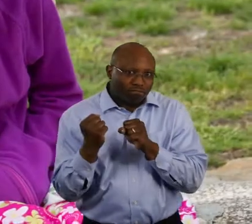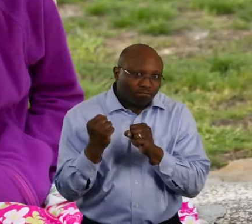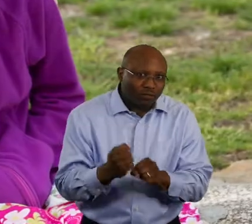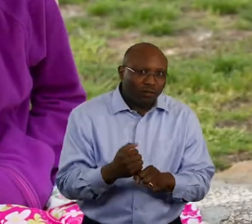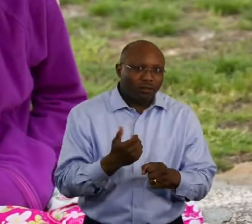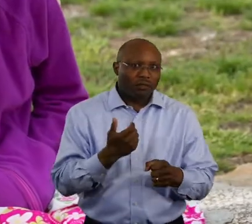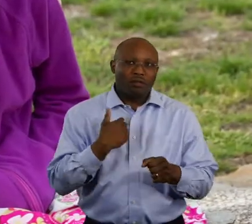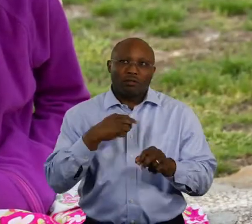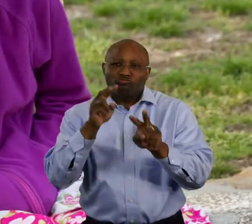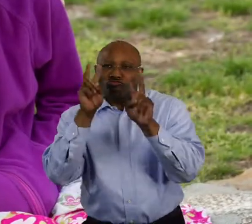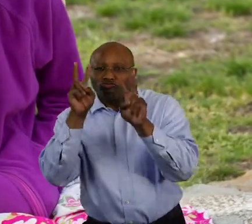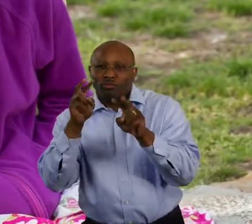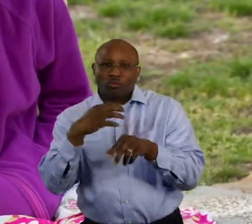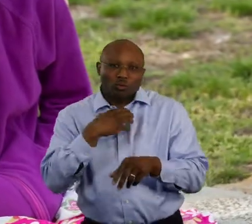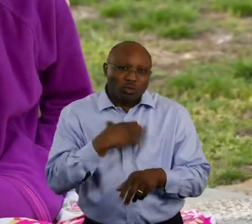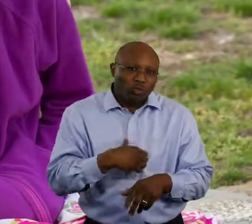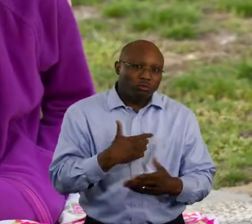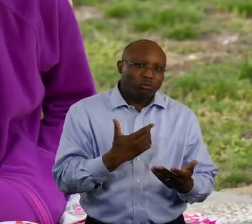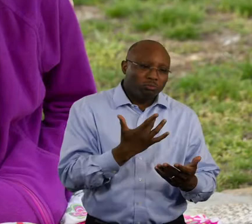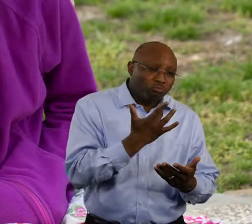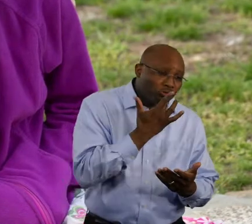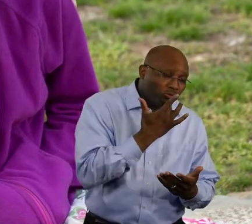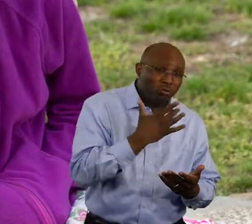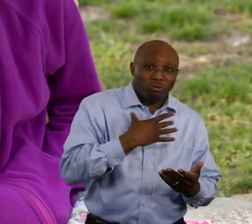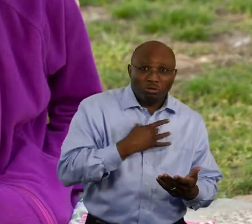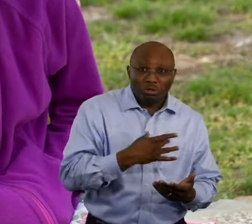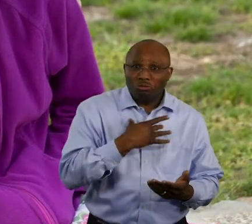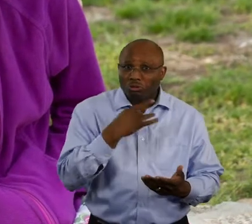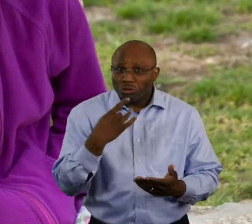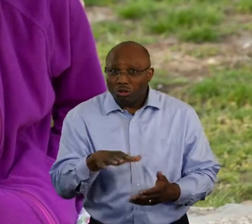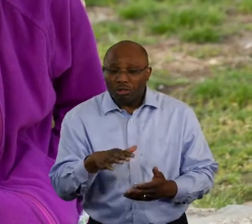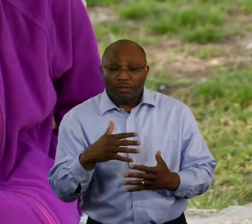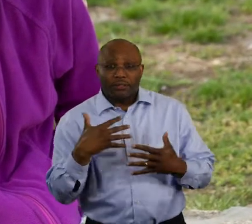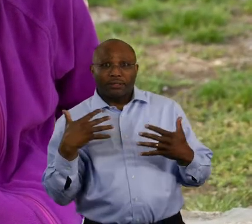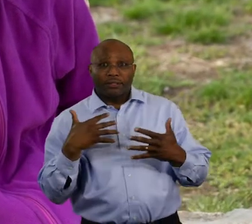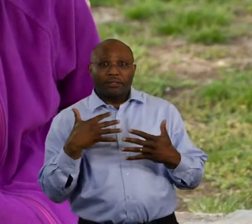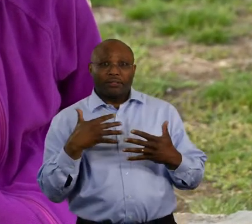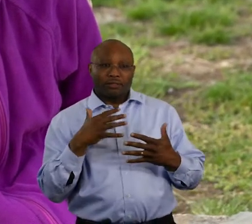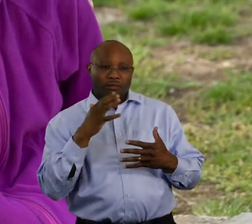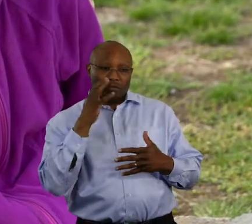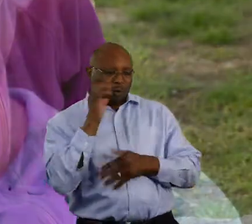When people may have experienced disempowerment, prejudice, stigma, or other oppression,